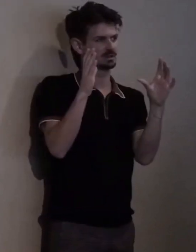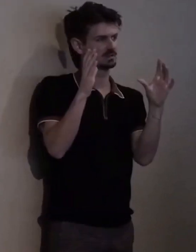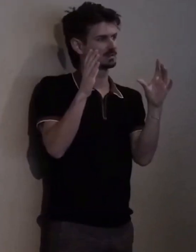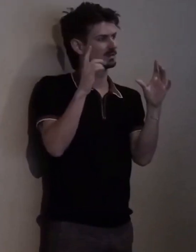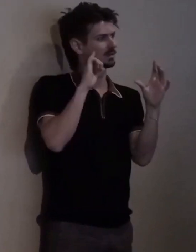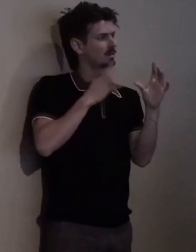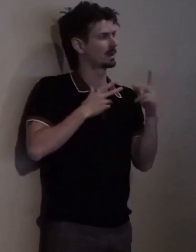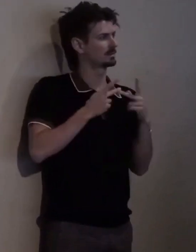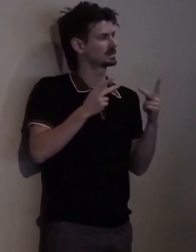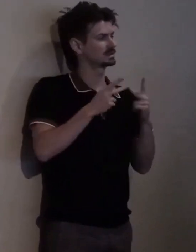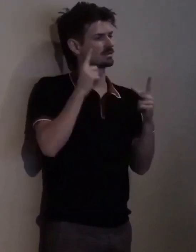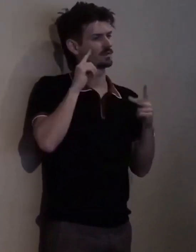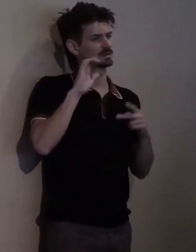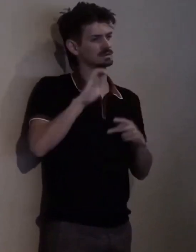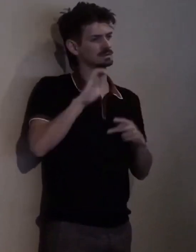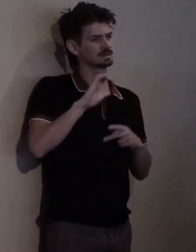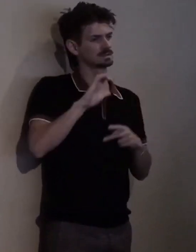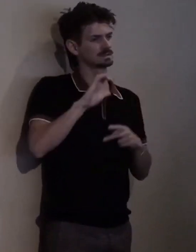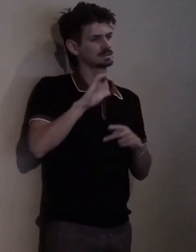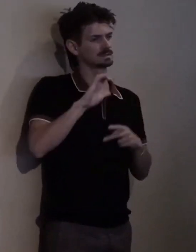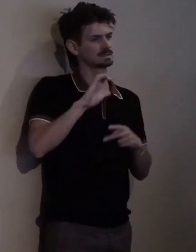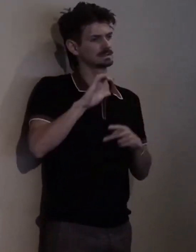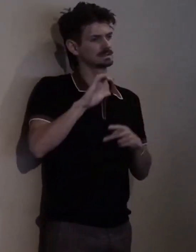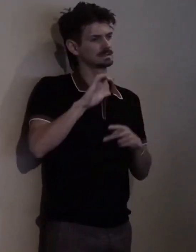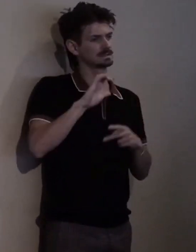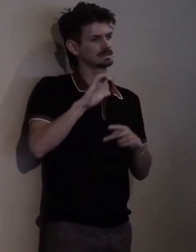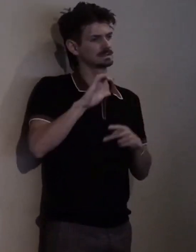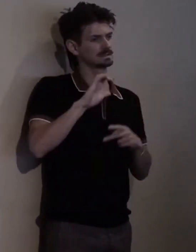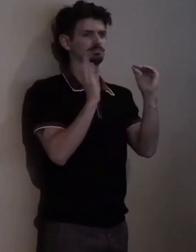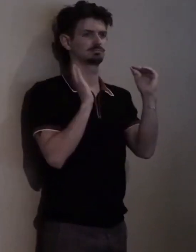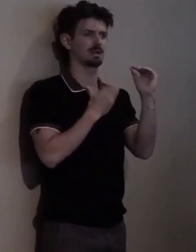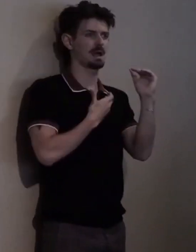I really want to elevate our voice and really kind of change our culture around...